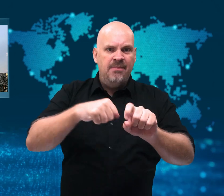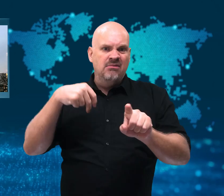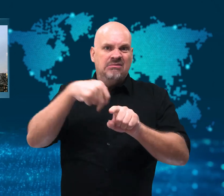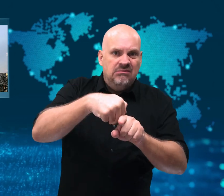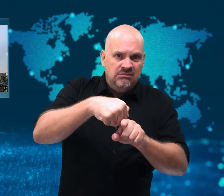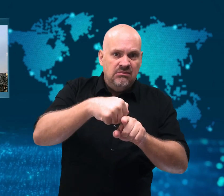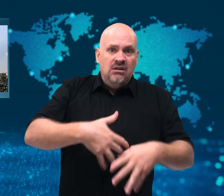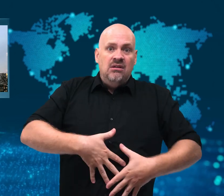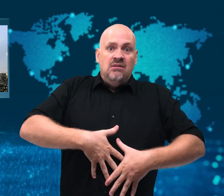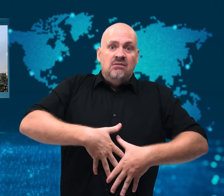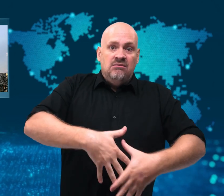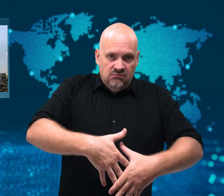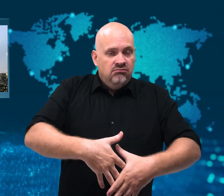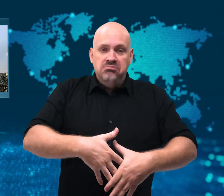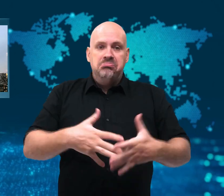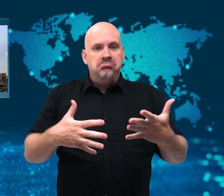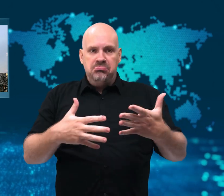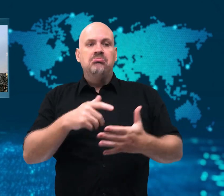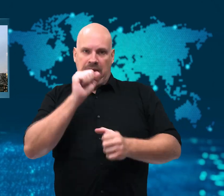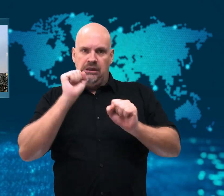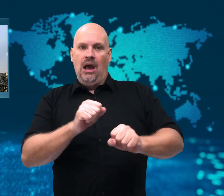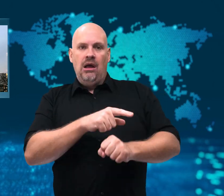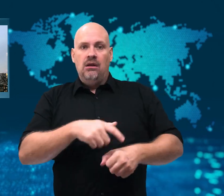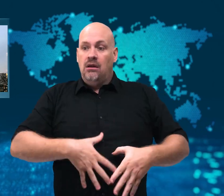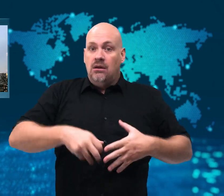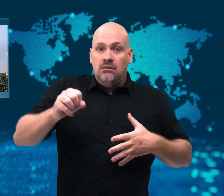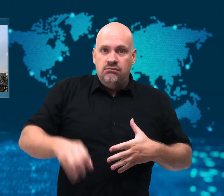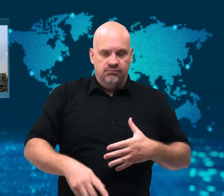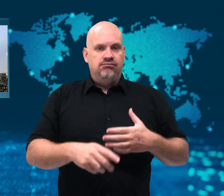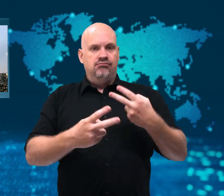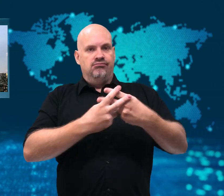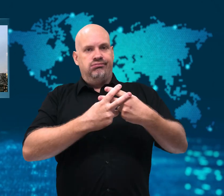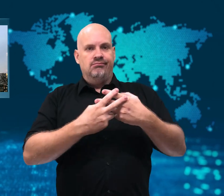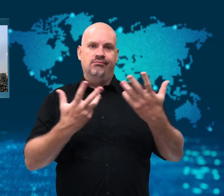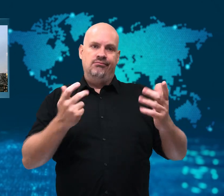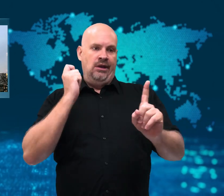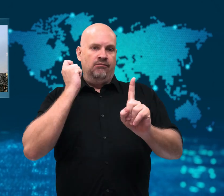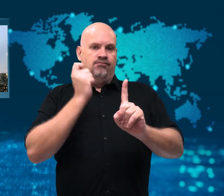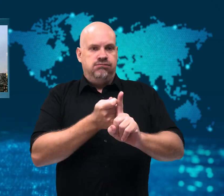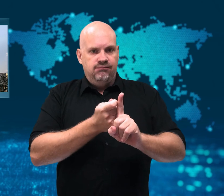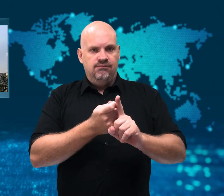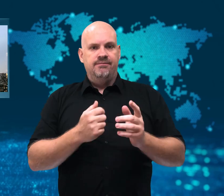in having that abortion could be punished.